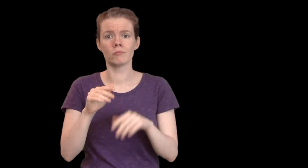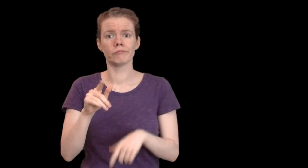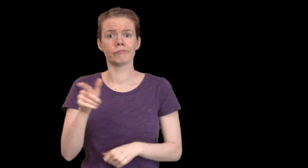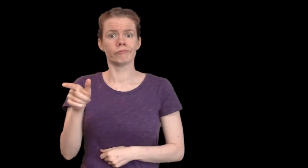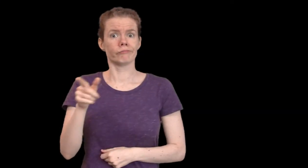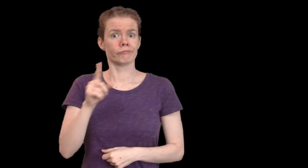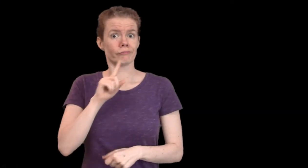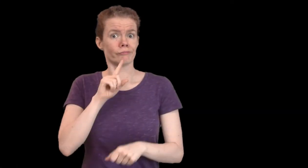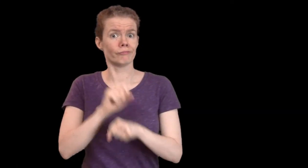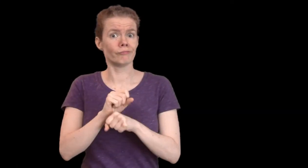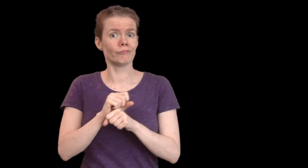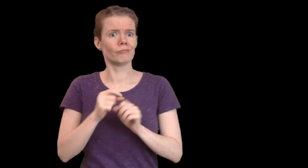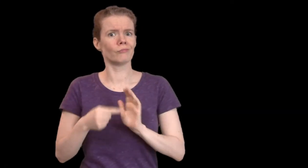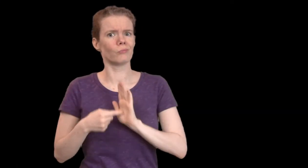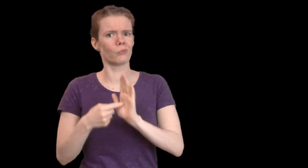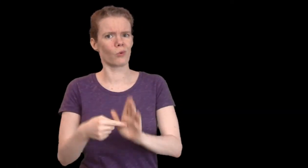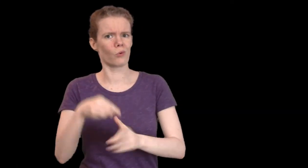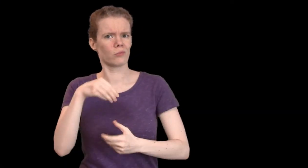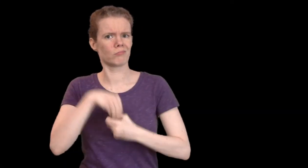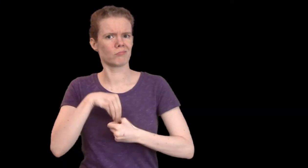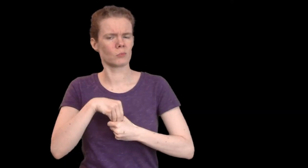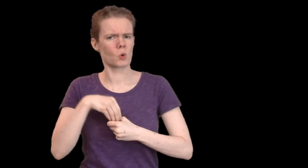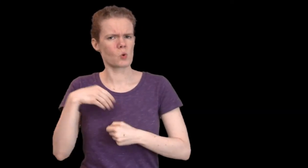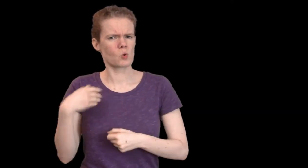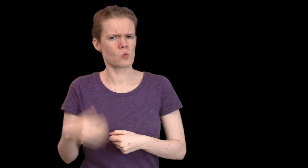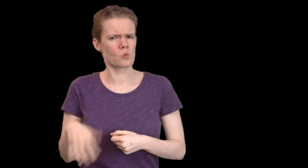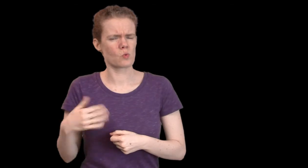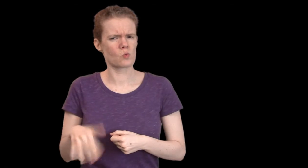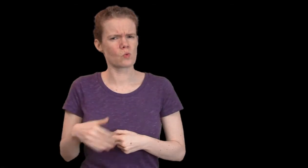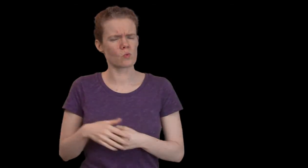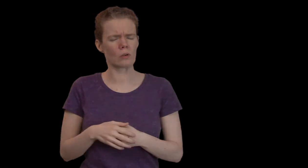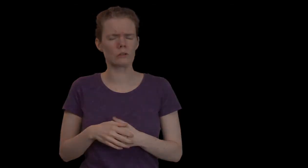His intentions are malevolent.